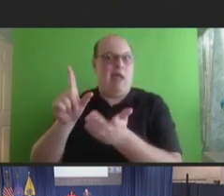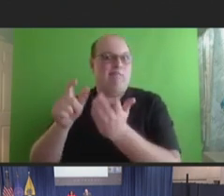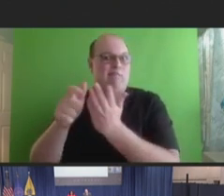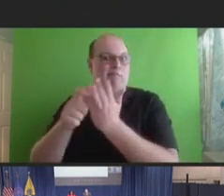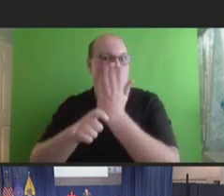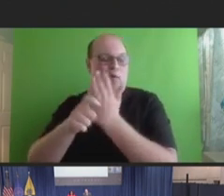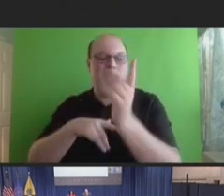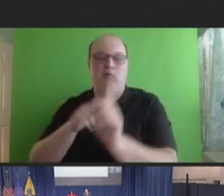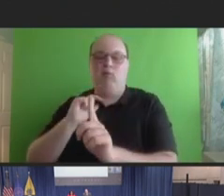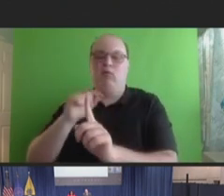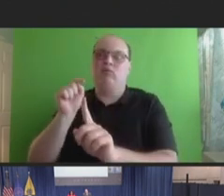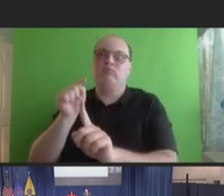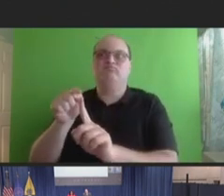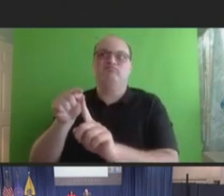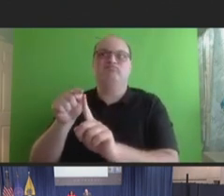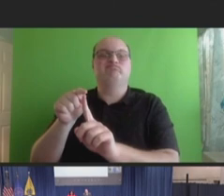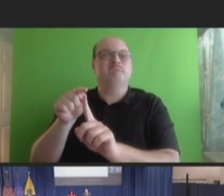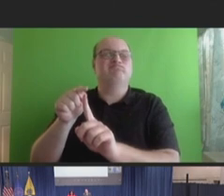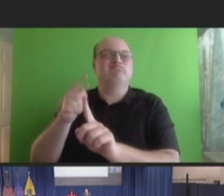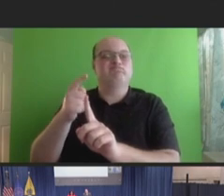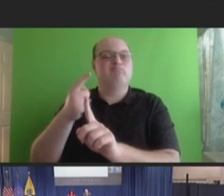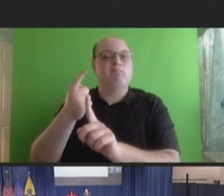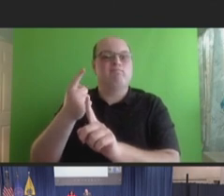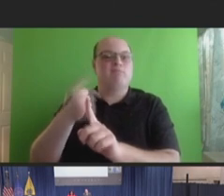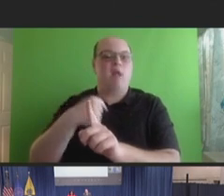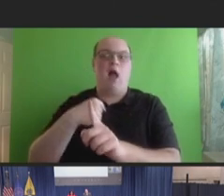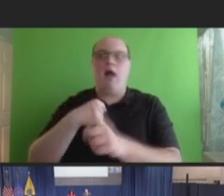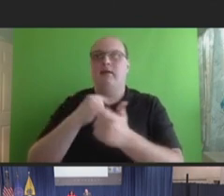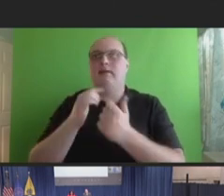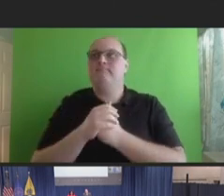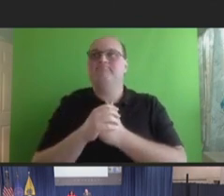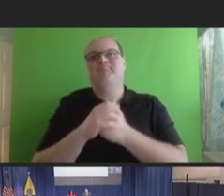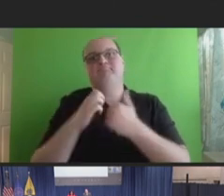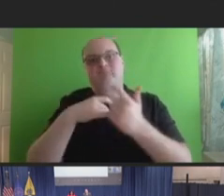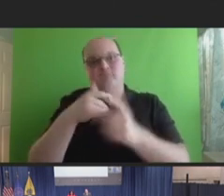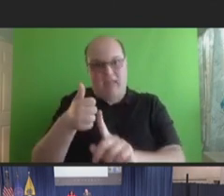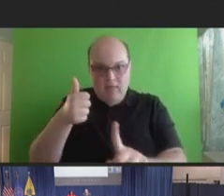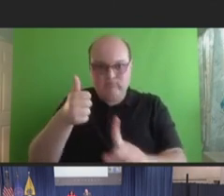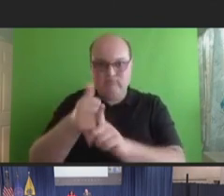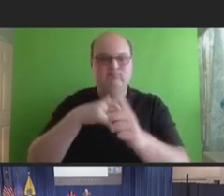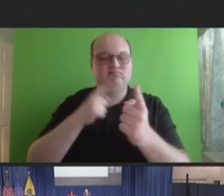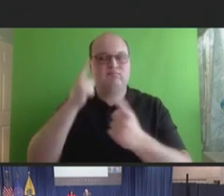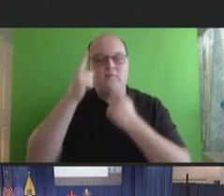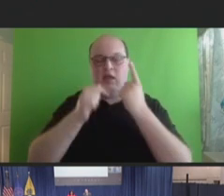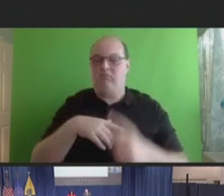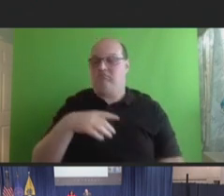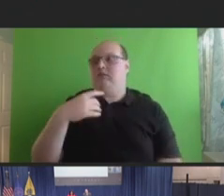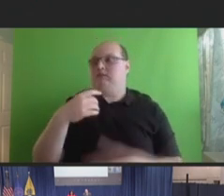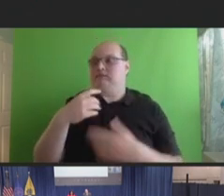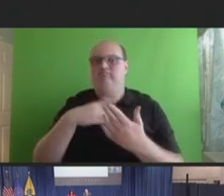one of the times that I kind of stopped and went, "Wow. Something has definitely changed